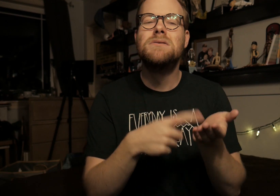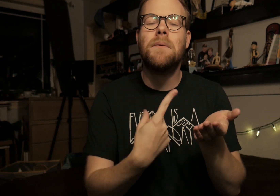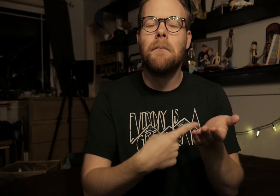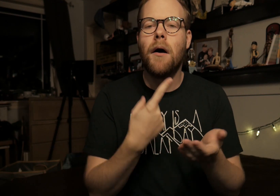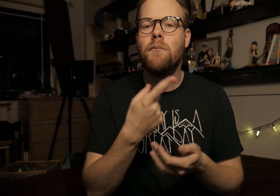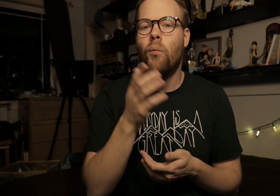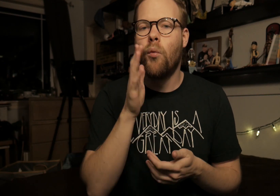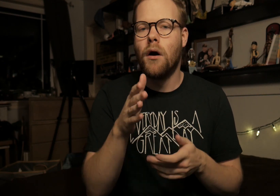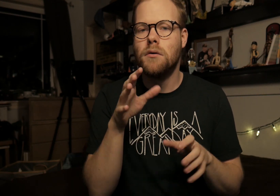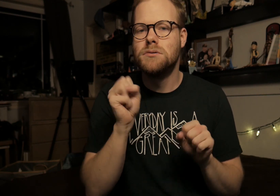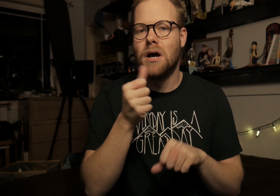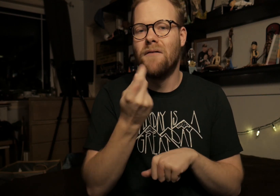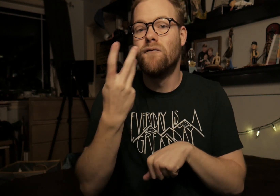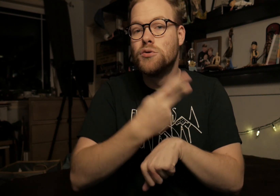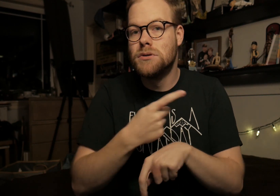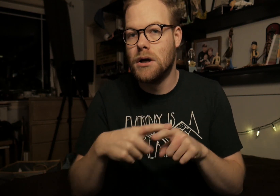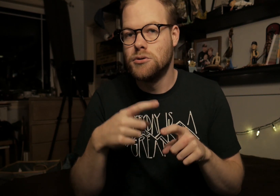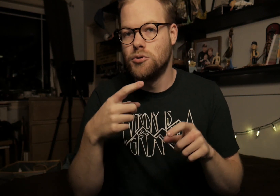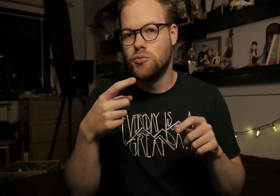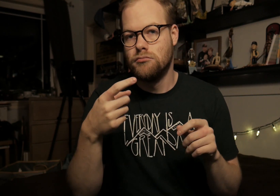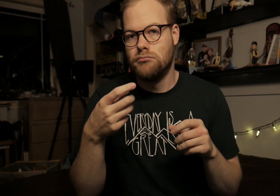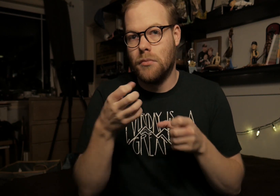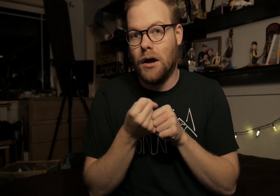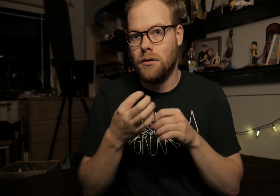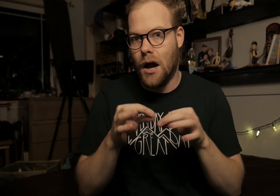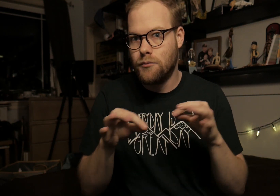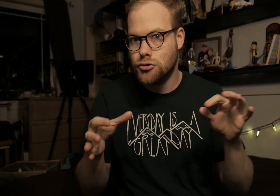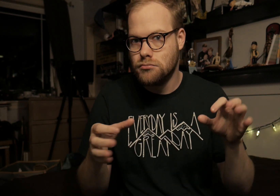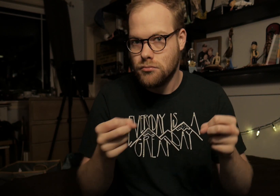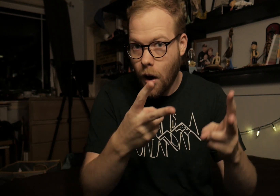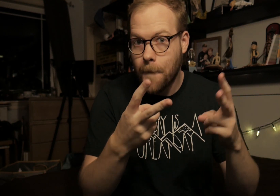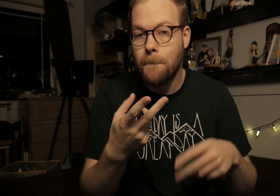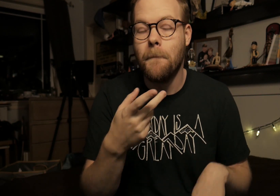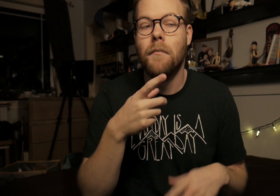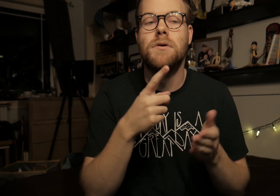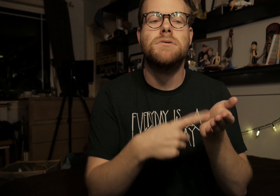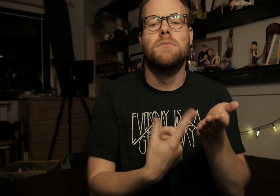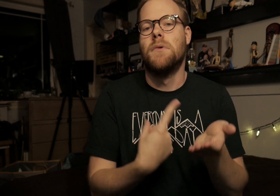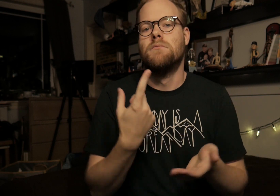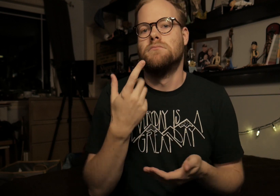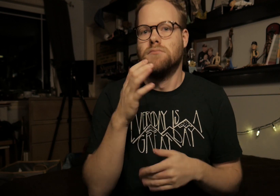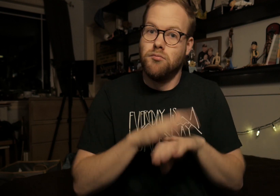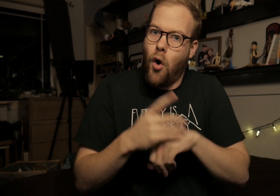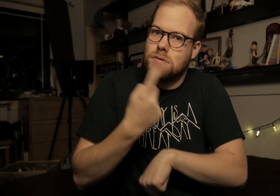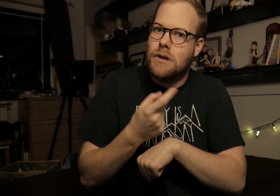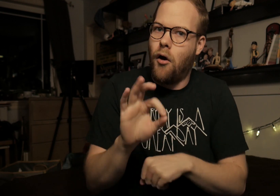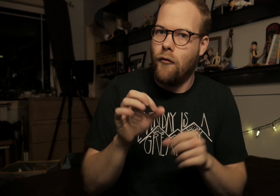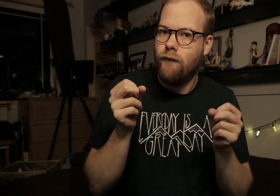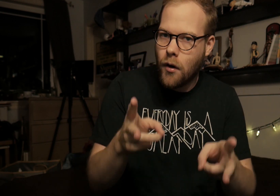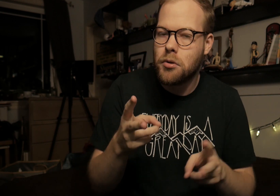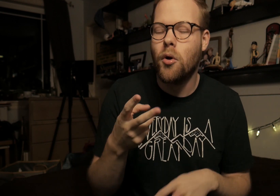Sometimes, they will take a few days to get captions up. Sometimes it's on the day of upload.